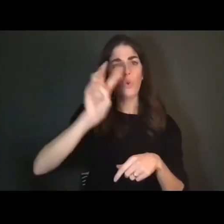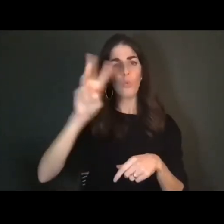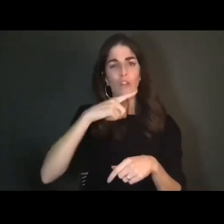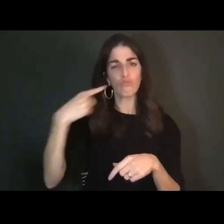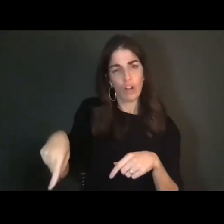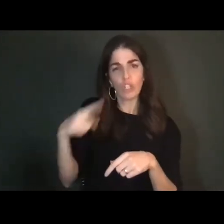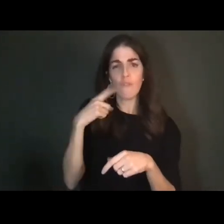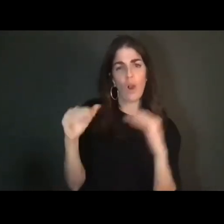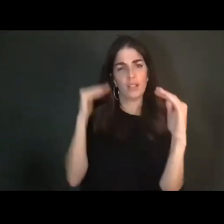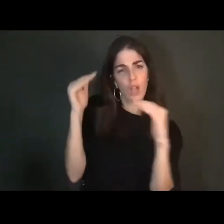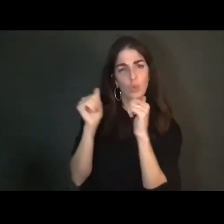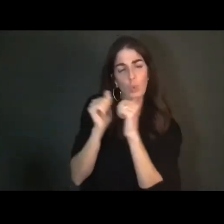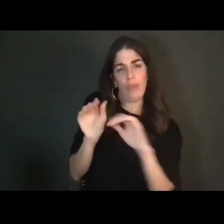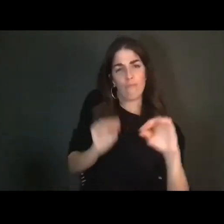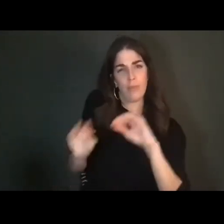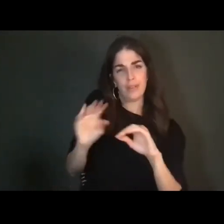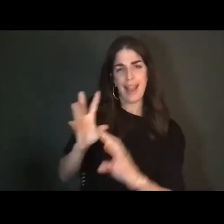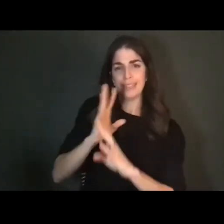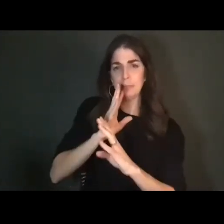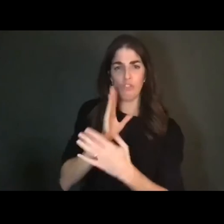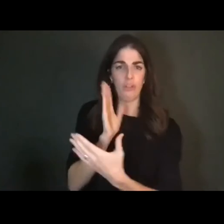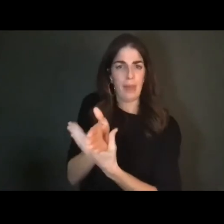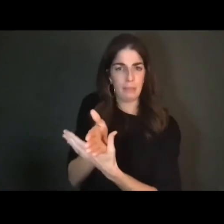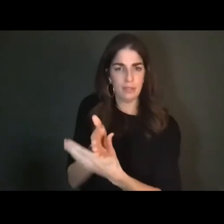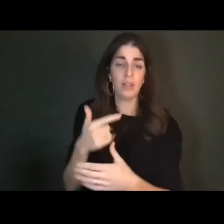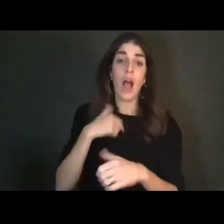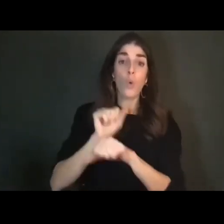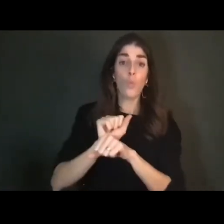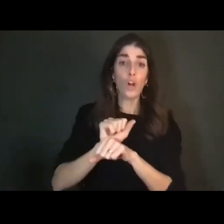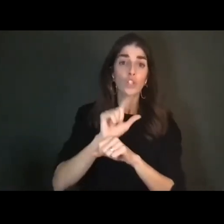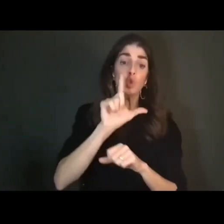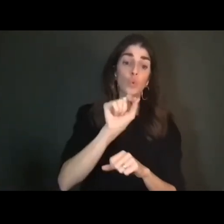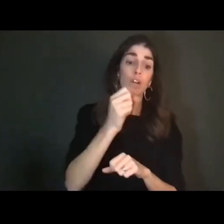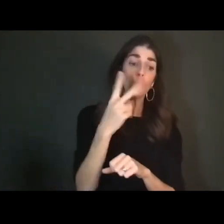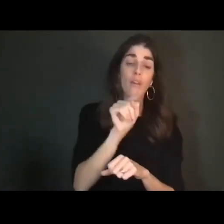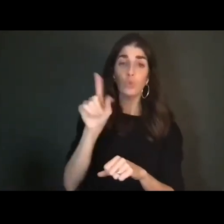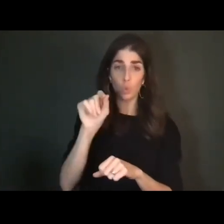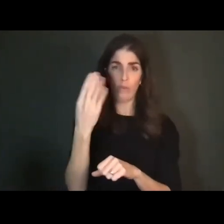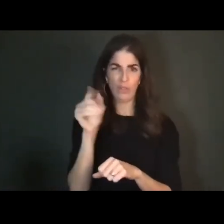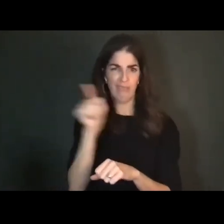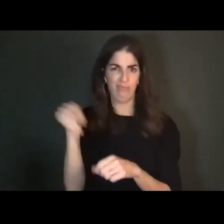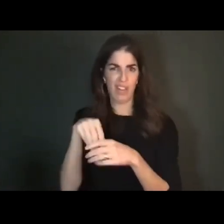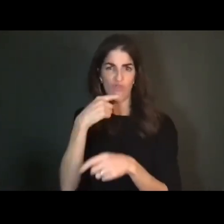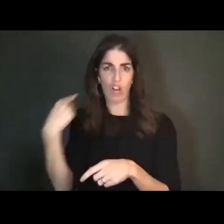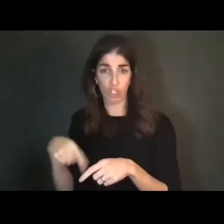2012-2014, and then I wrote the play script at the same time that I was writing my dissertation